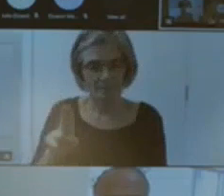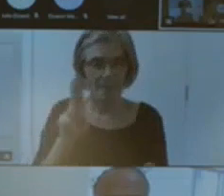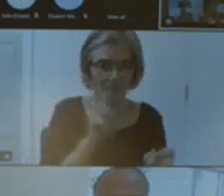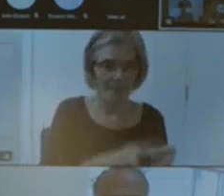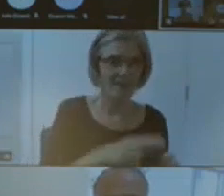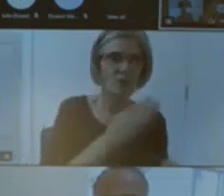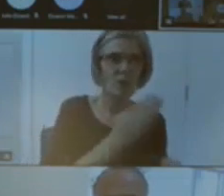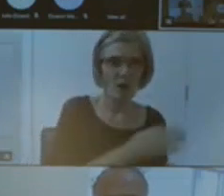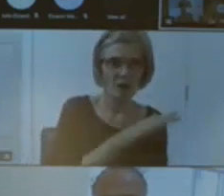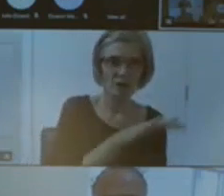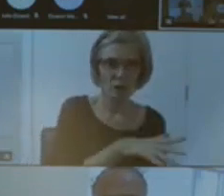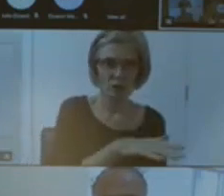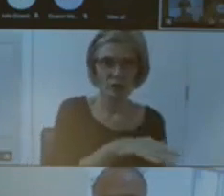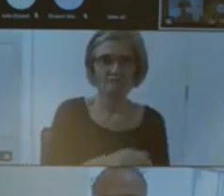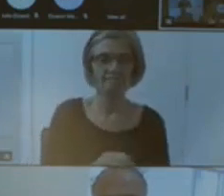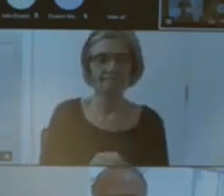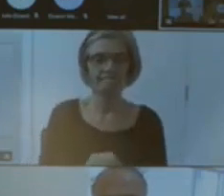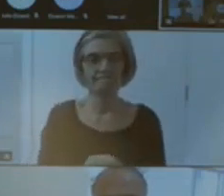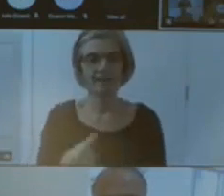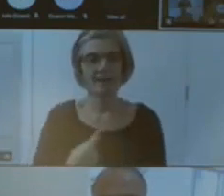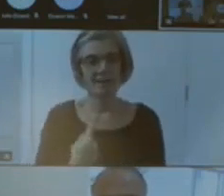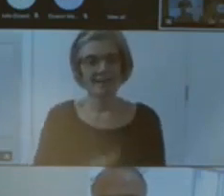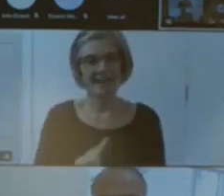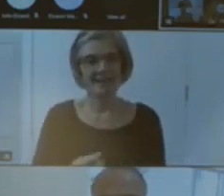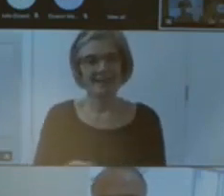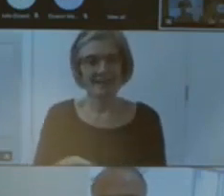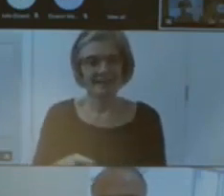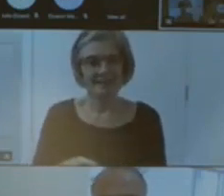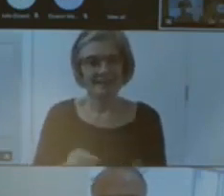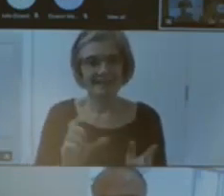engagement man with the Heritage collections at the University of Edinburgh and that's a very new